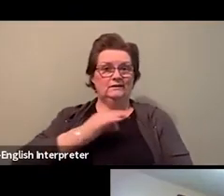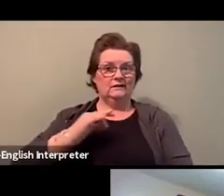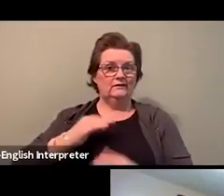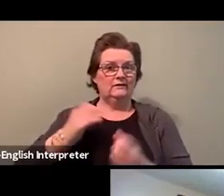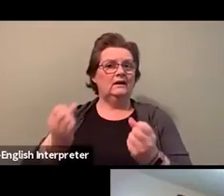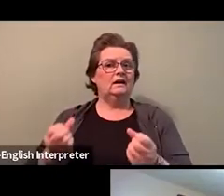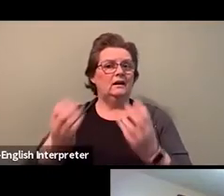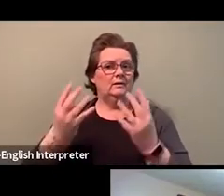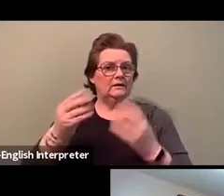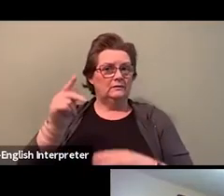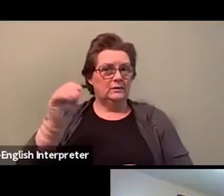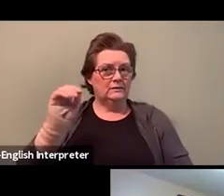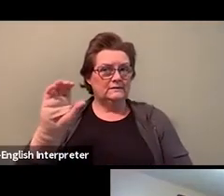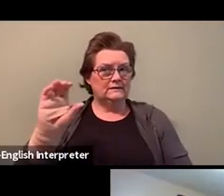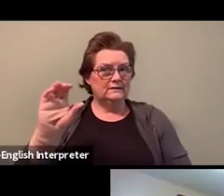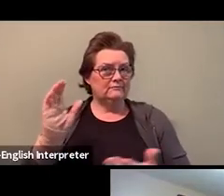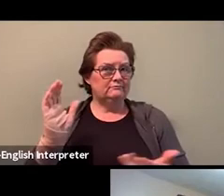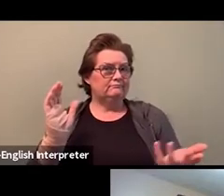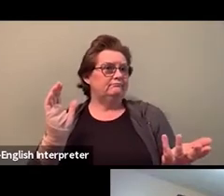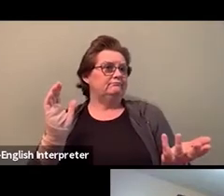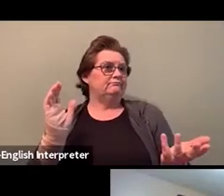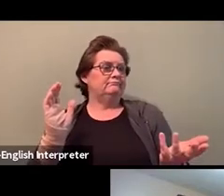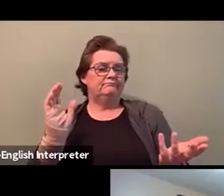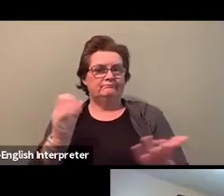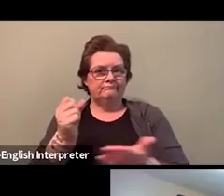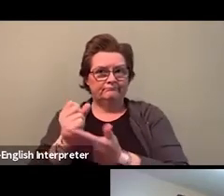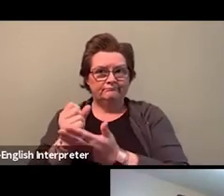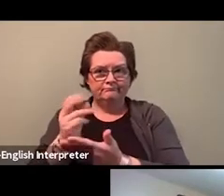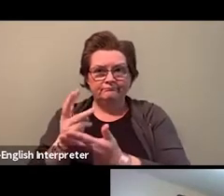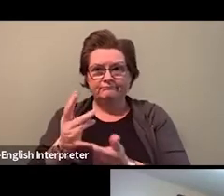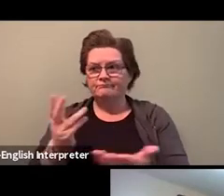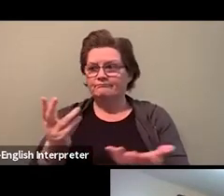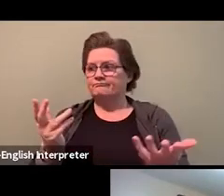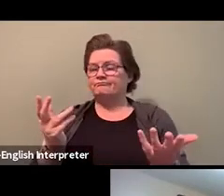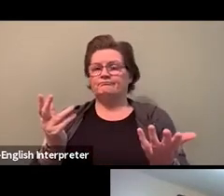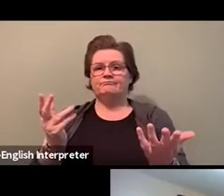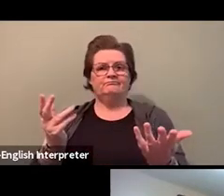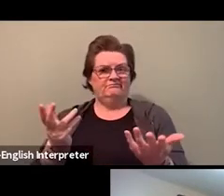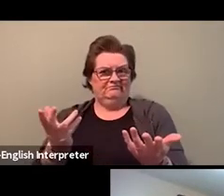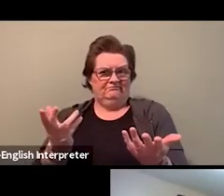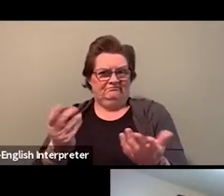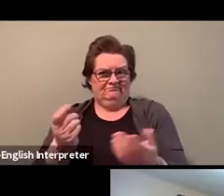And then especially the disproportionate numbers and lack of racialized management staff.